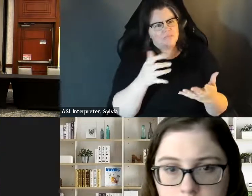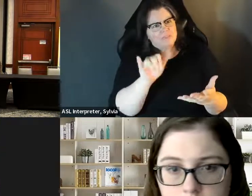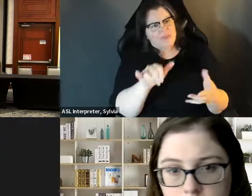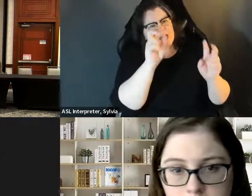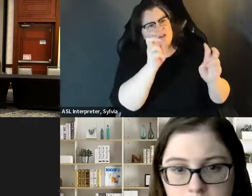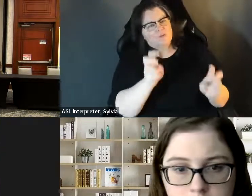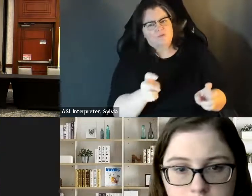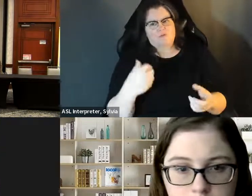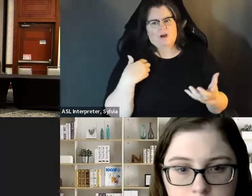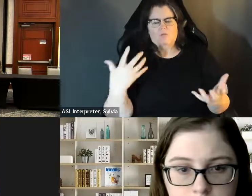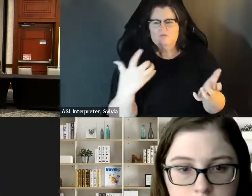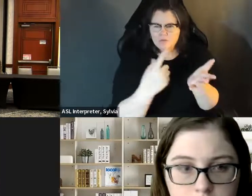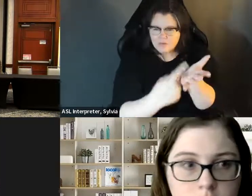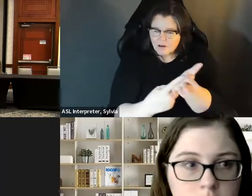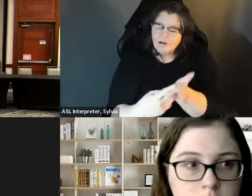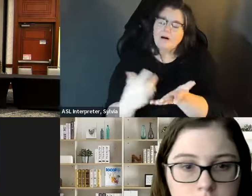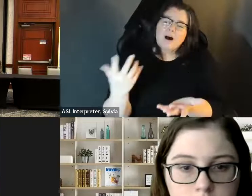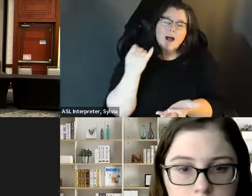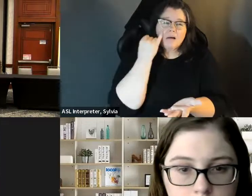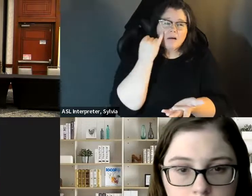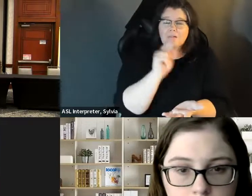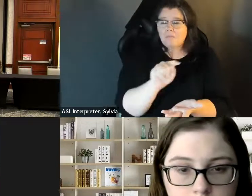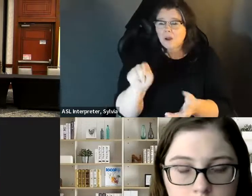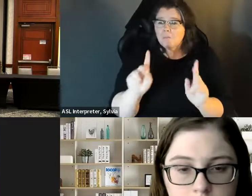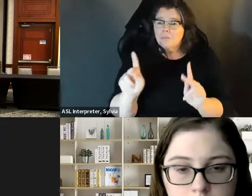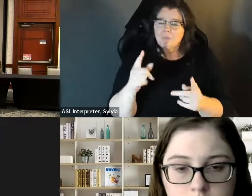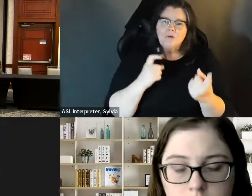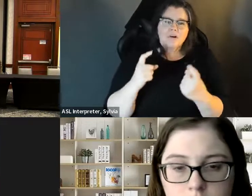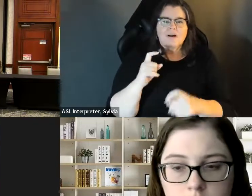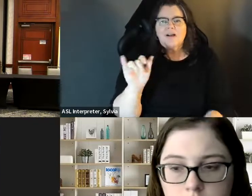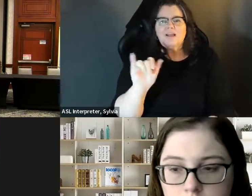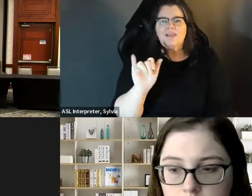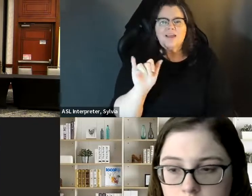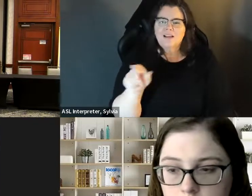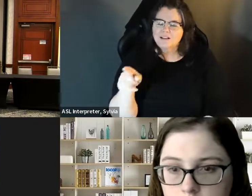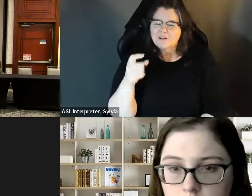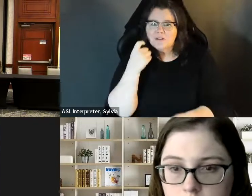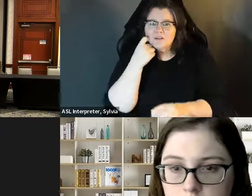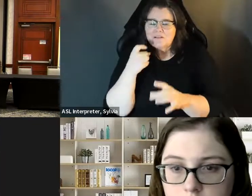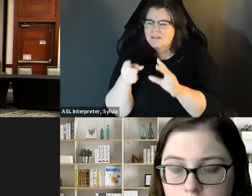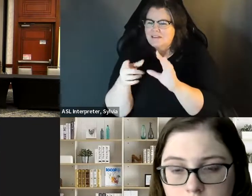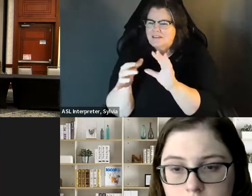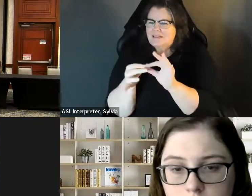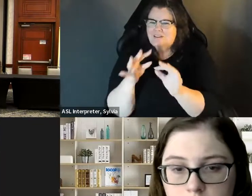issues that you do want to advocate for, definitely focus on that. Not all disabilities are visible. Some are. So I think if people have questions and like they were talking